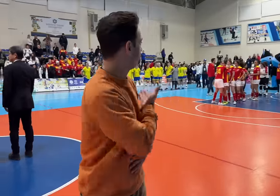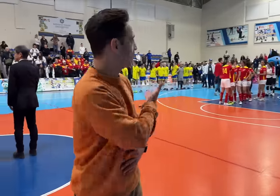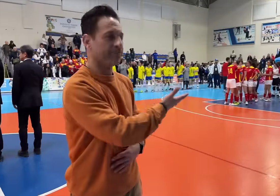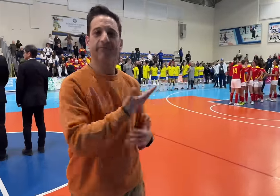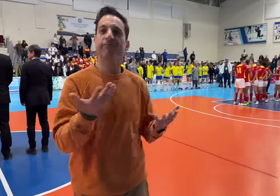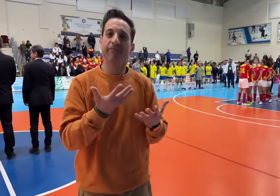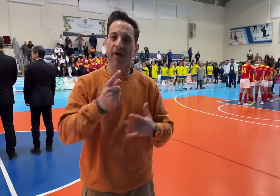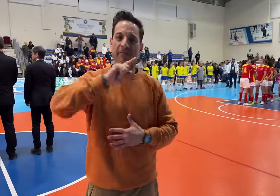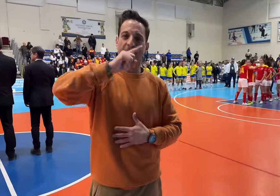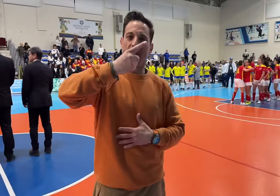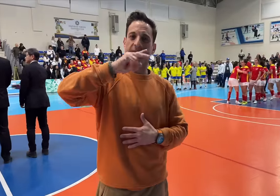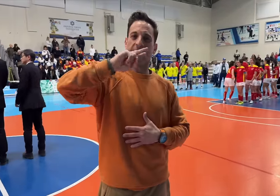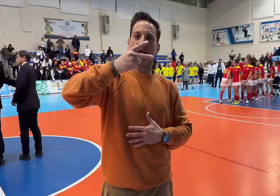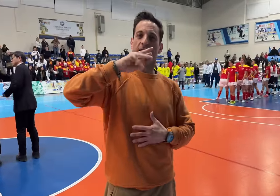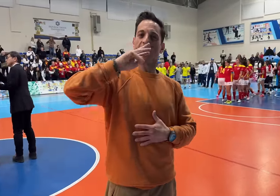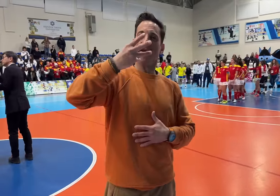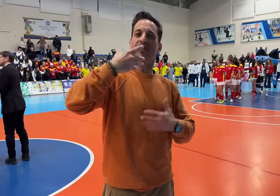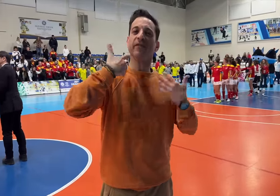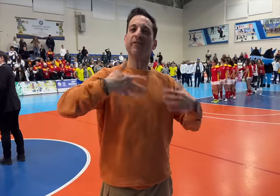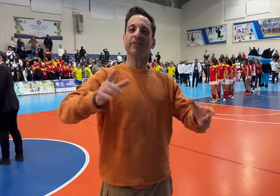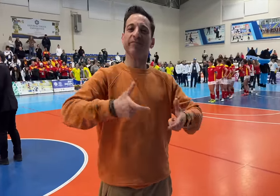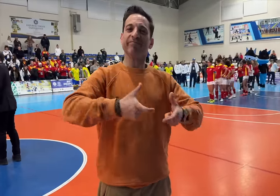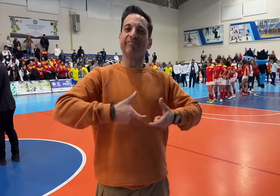[Memnos]: You see here 1st, 2nd, and 3rd place medals have been